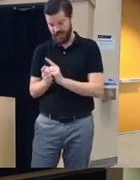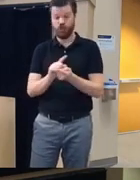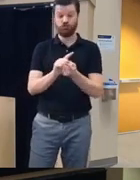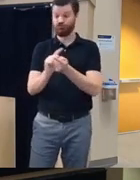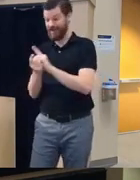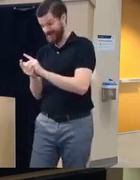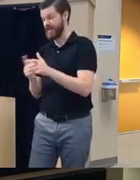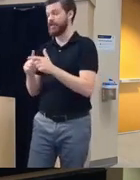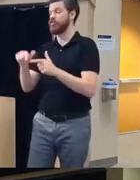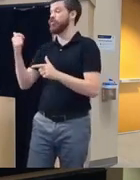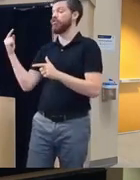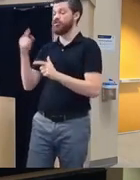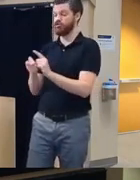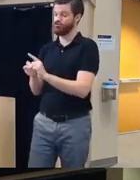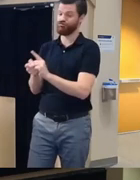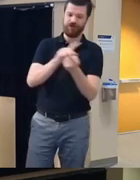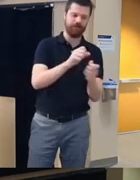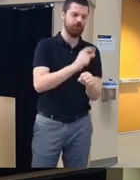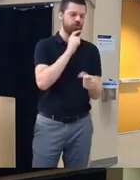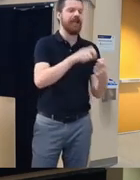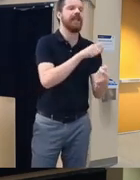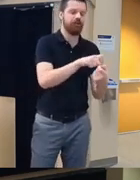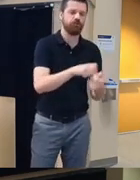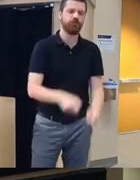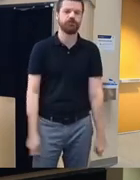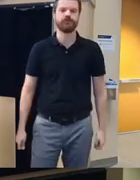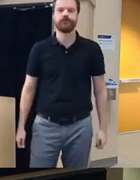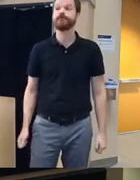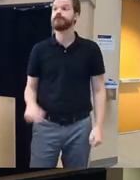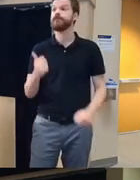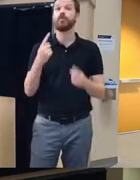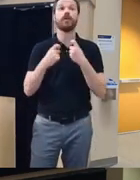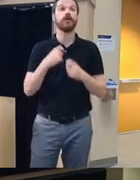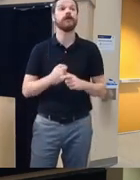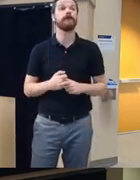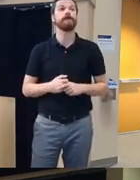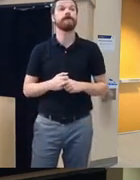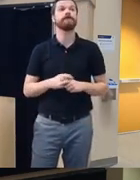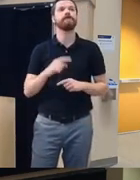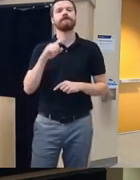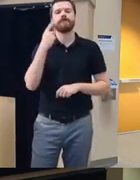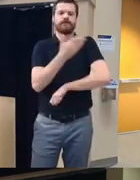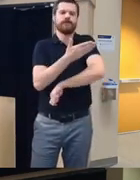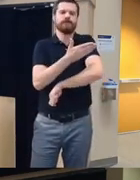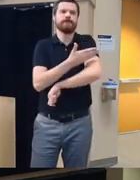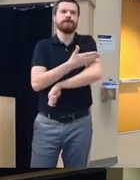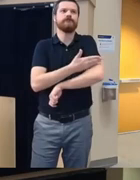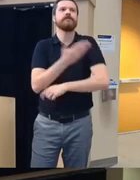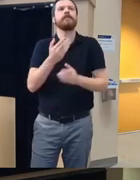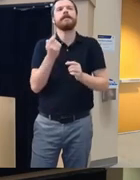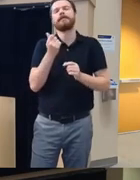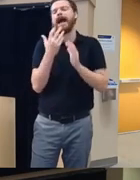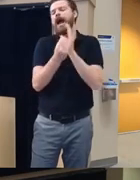it's accurate other question yeah Tara um this might be a little the scope of your presentation